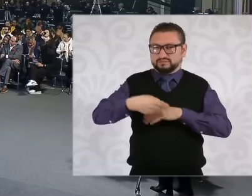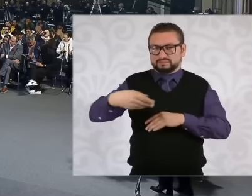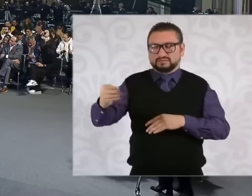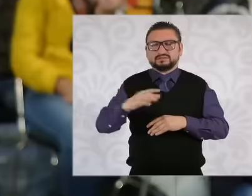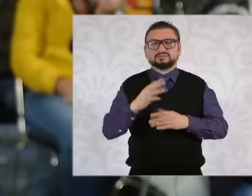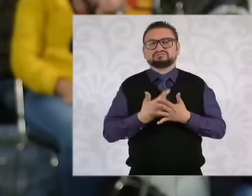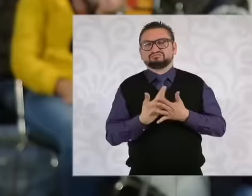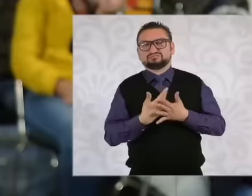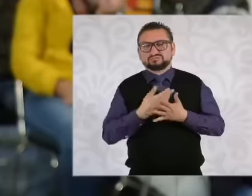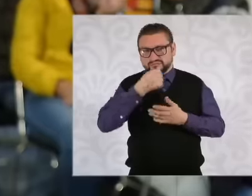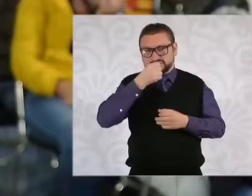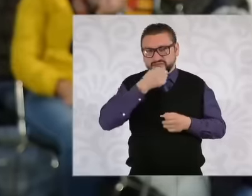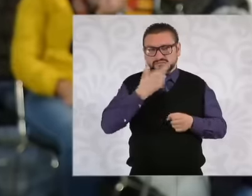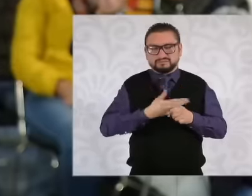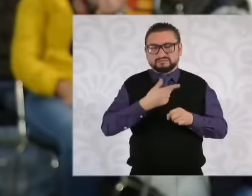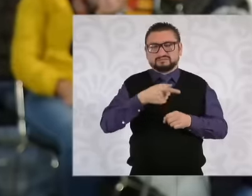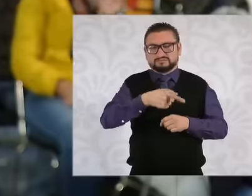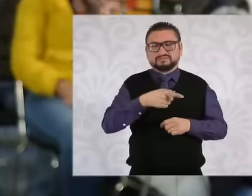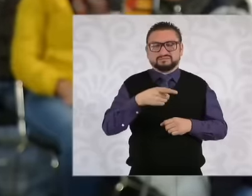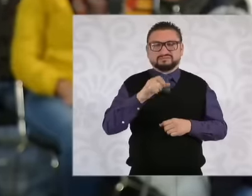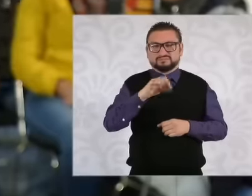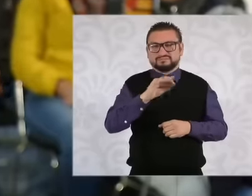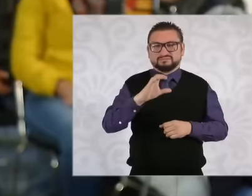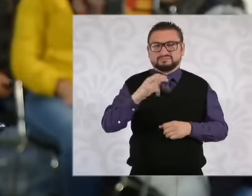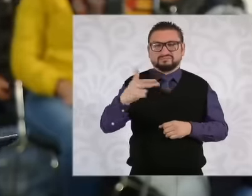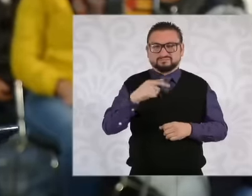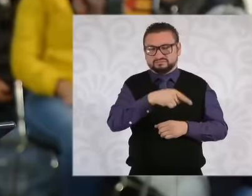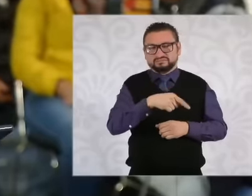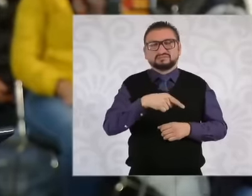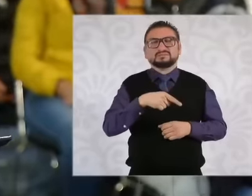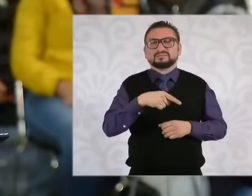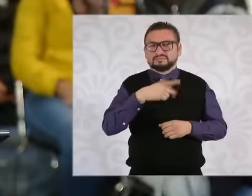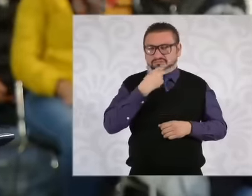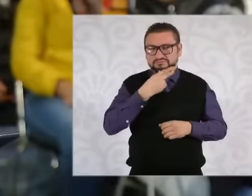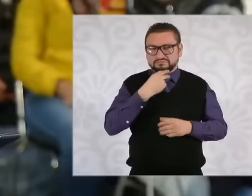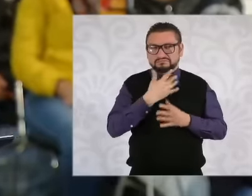Filipe Calderón's former security secretary and well he talks about how he was relentless when